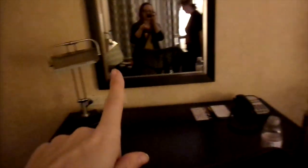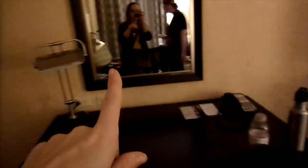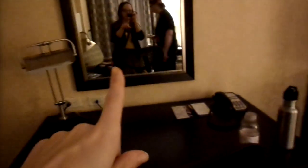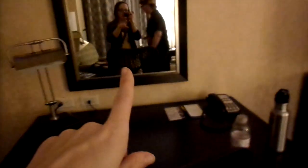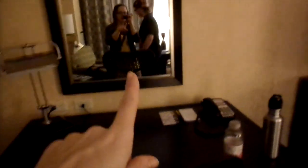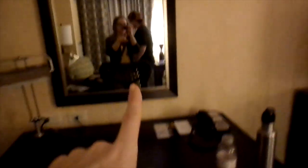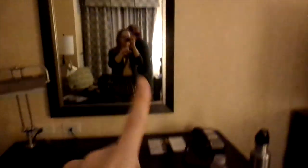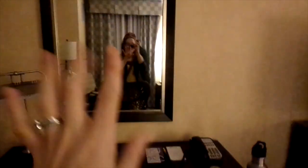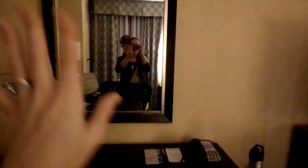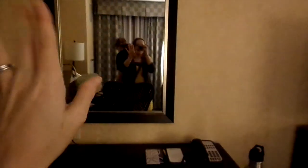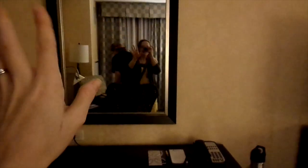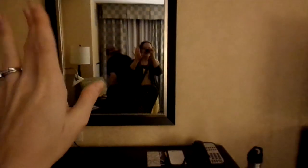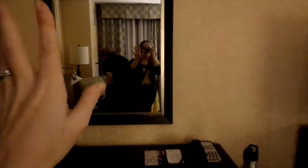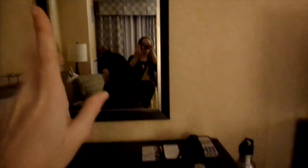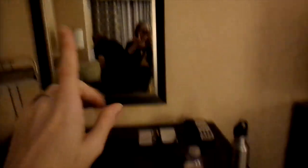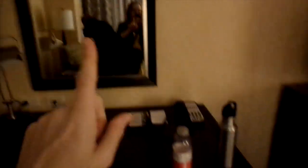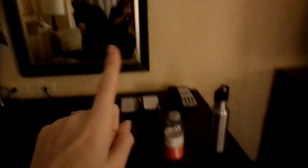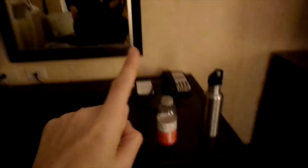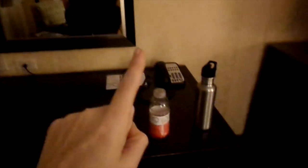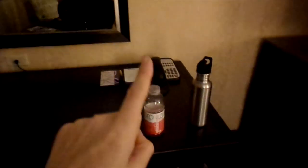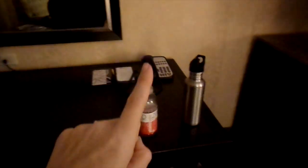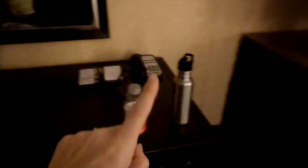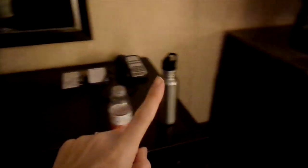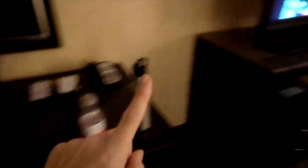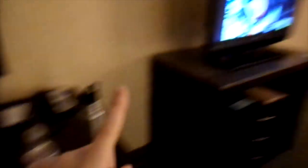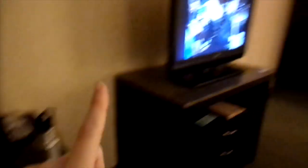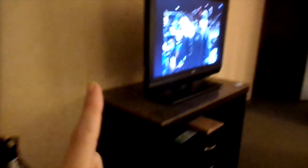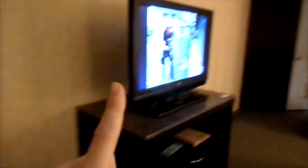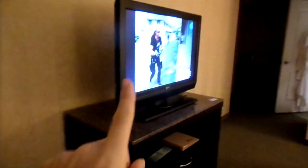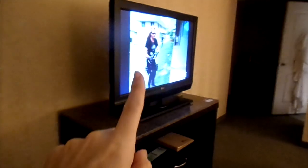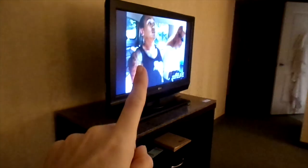hi...